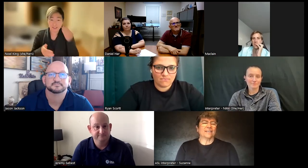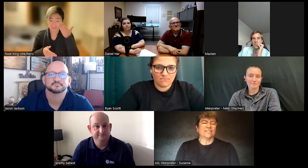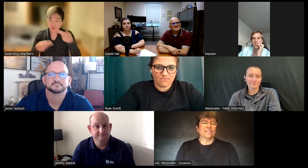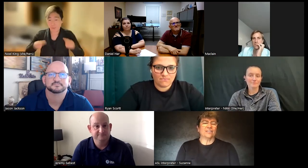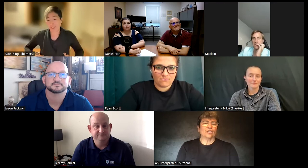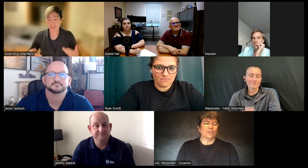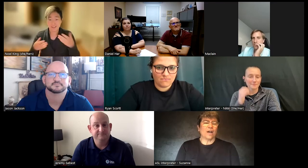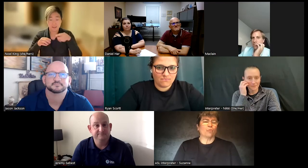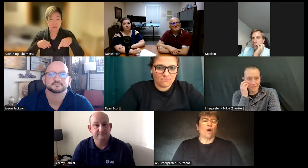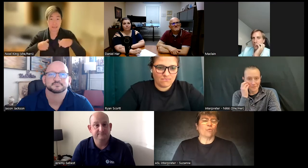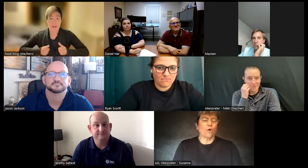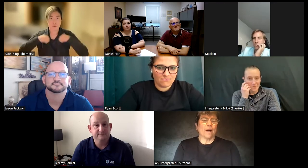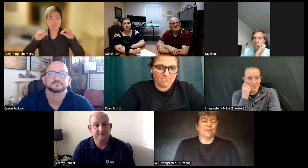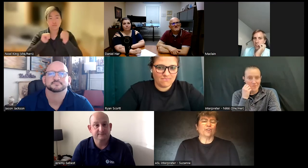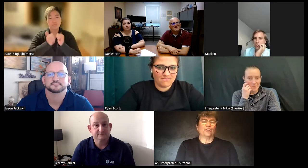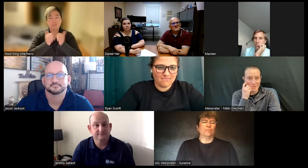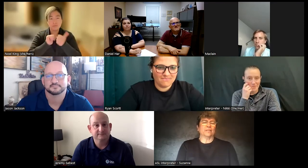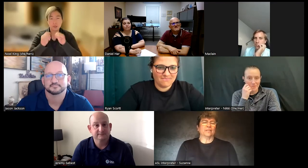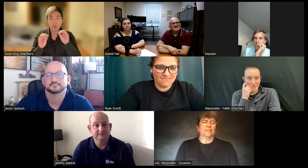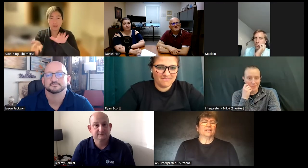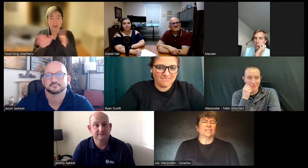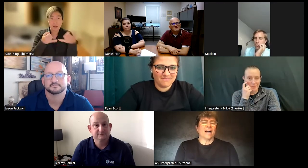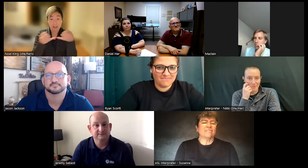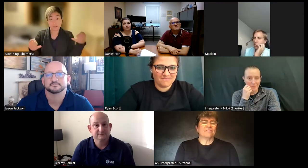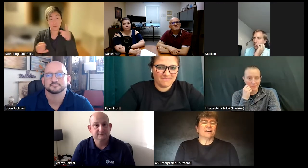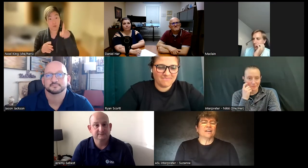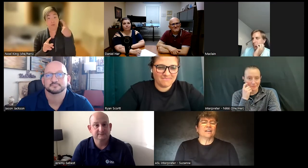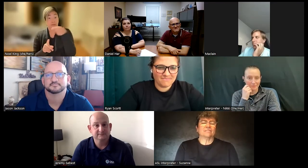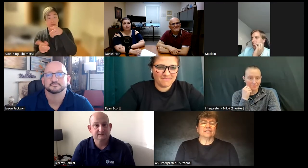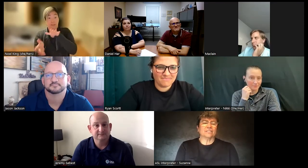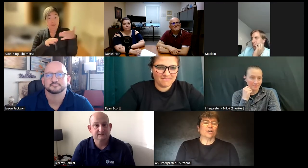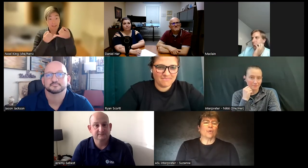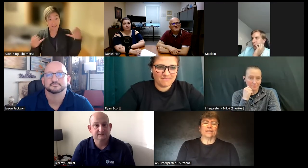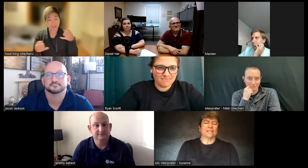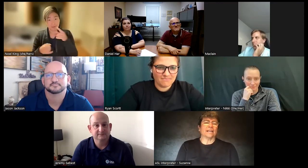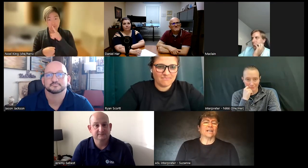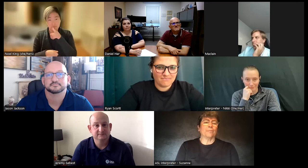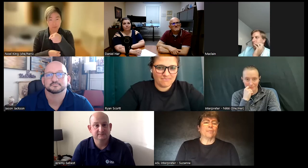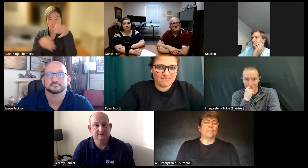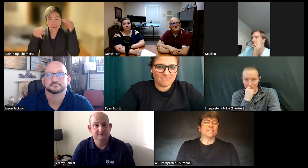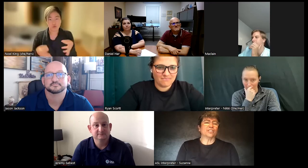you know you're not a robot you're human life uh you know it's like a competition